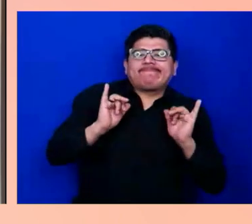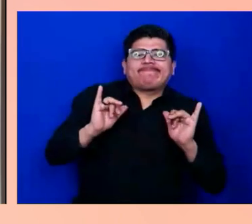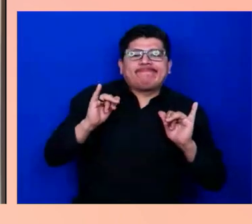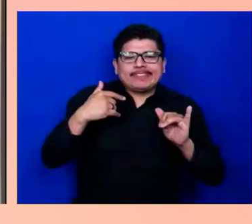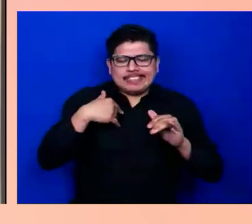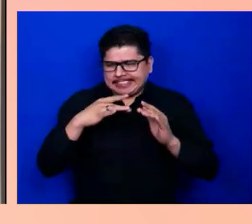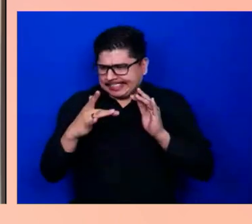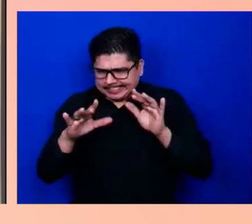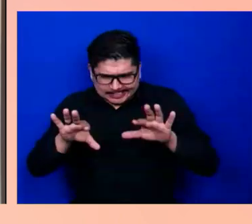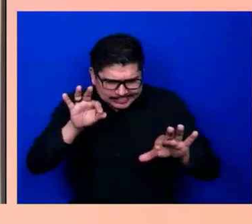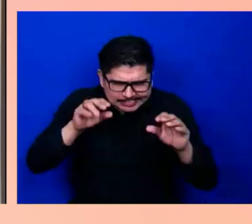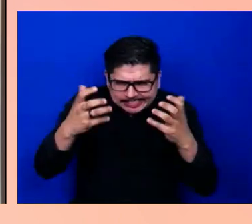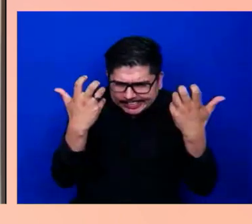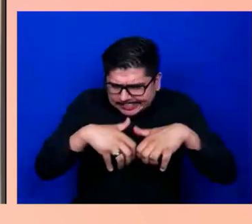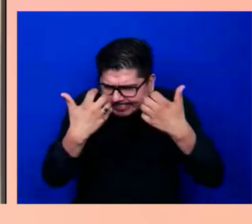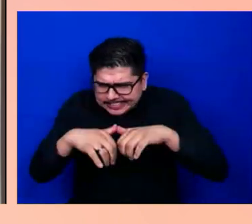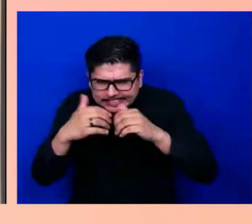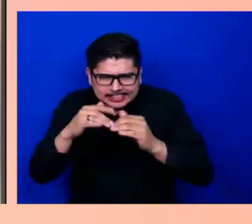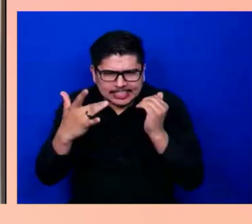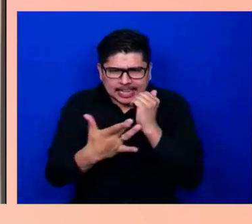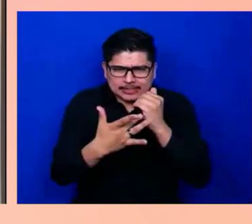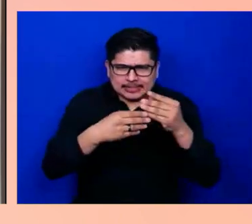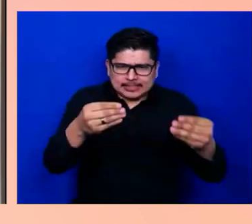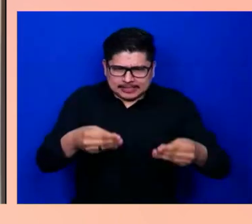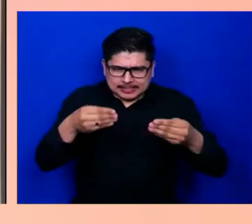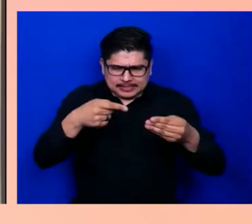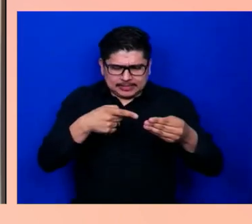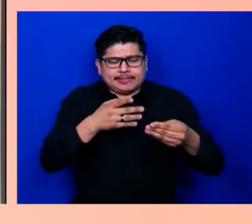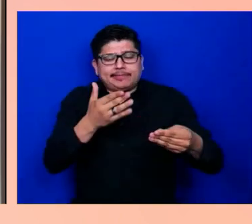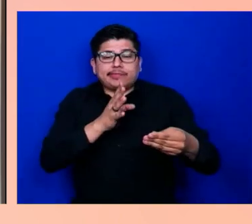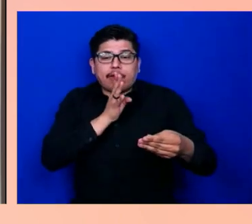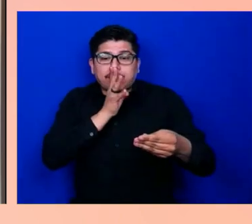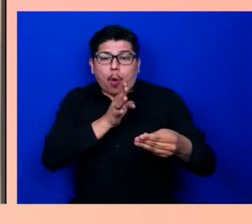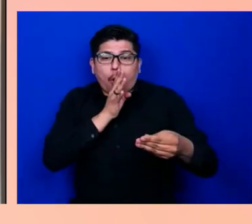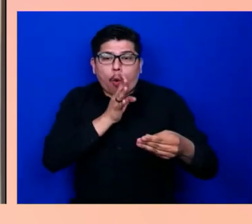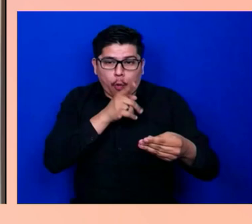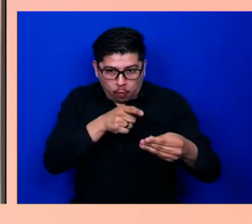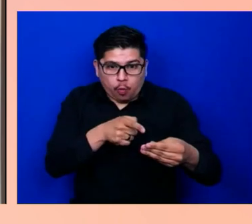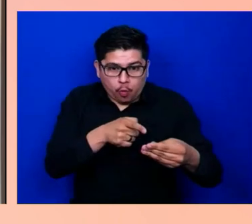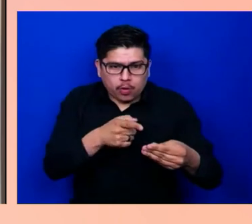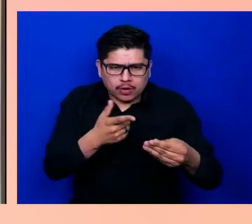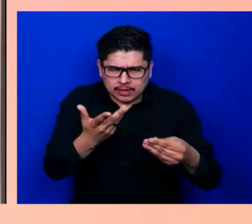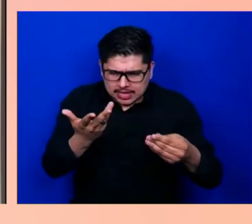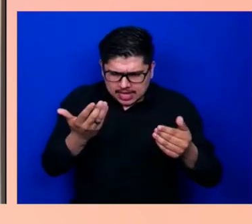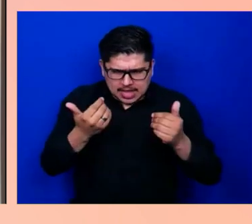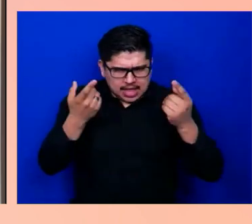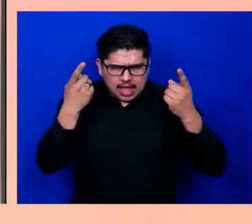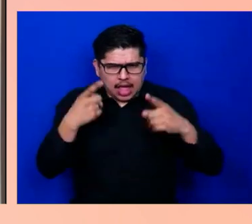a voice recording and then not have the voice recorded accurately,